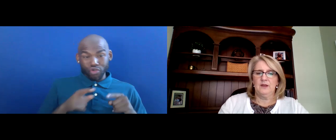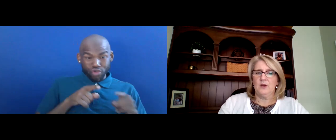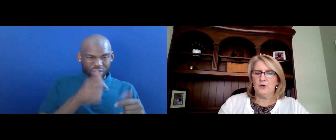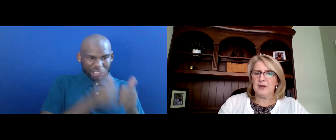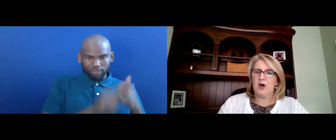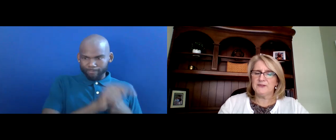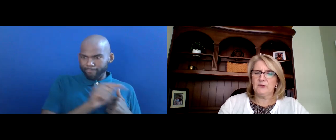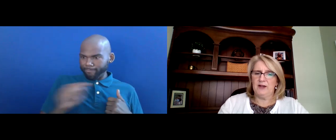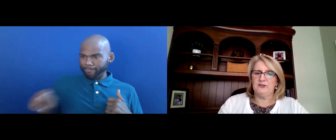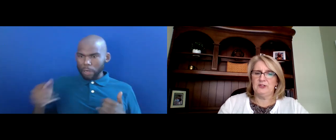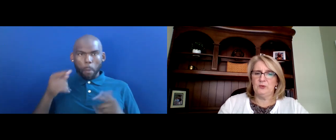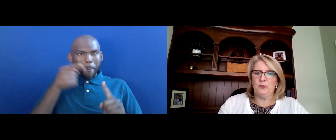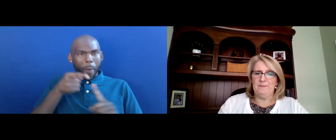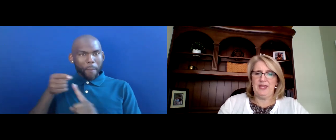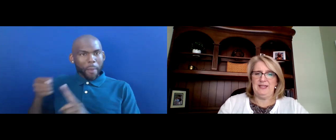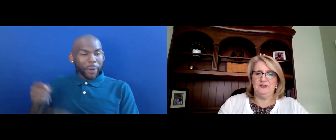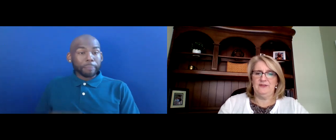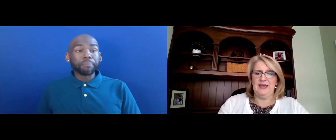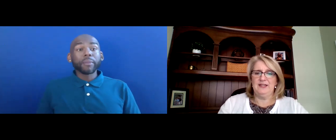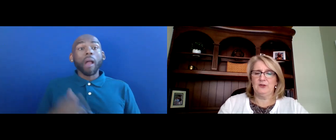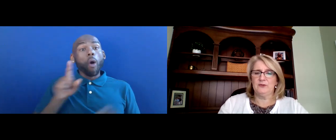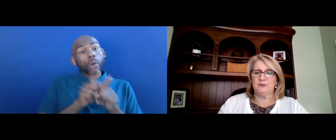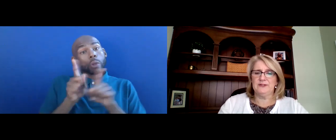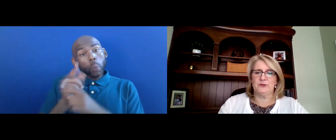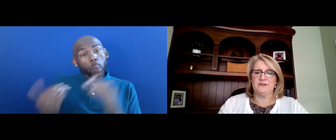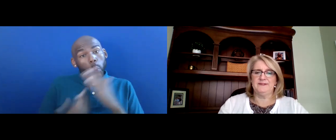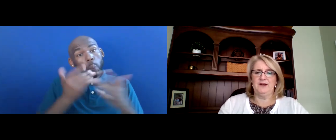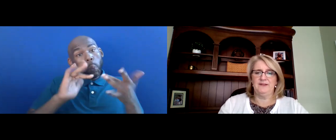ODEP ALSO LAUNCHED A NEW WEB PAGE THAT INCLUDES RESOURCES ON